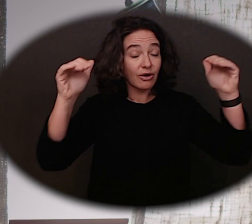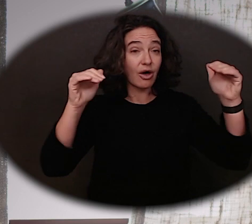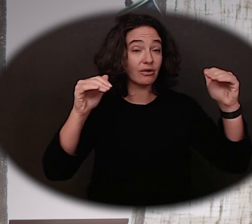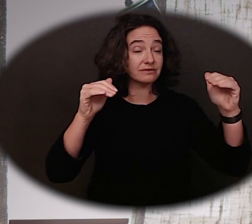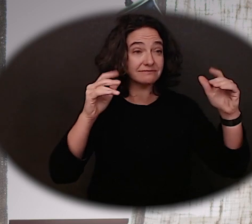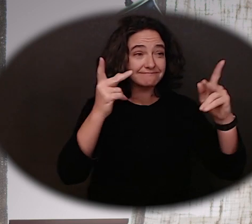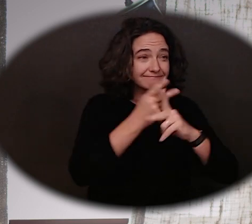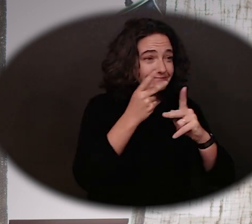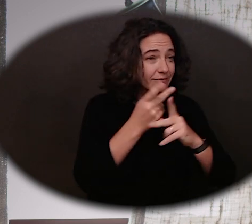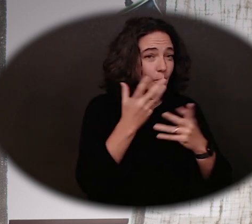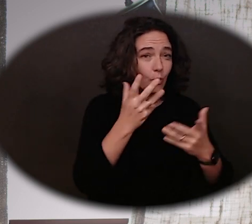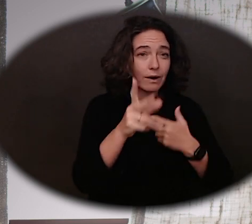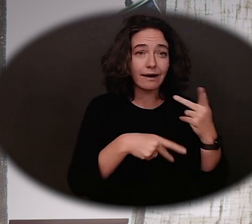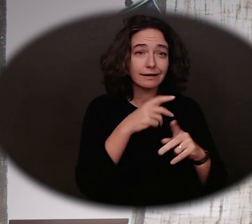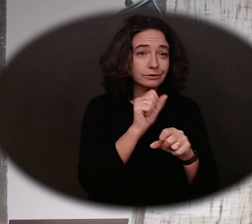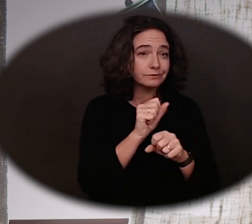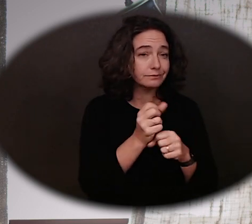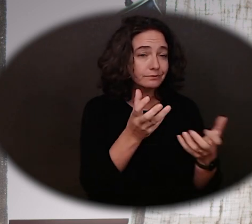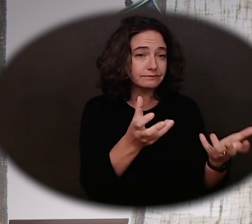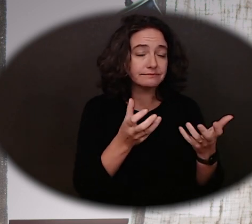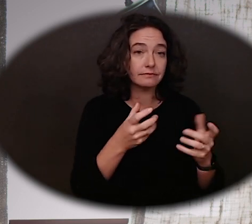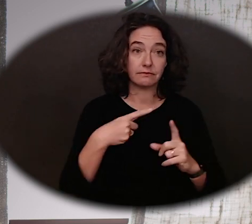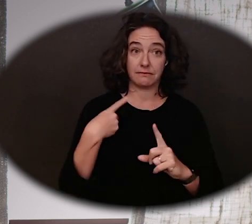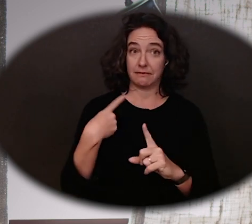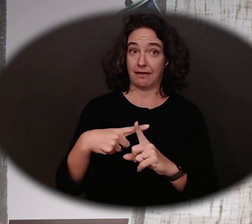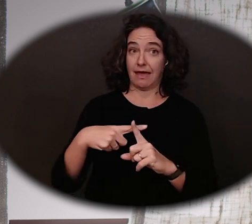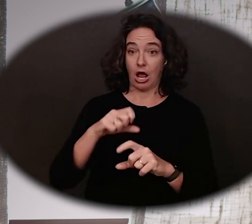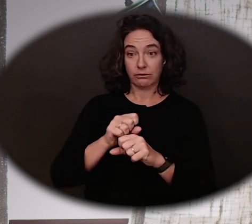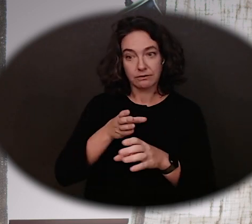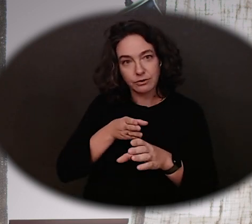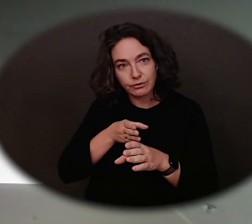that they want to look at and the career that they want to have.